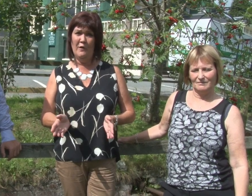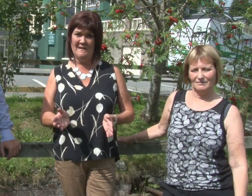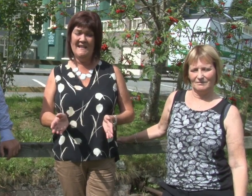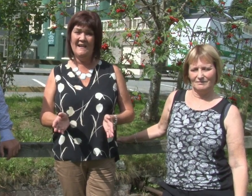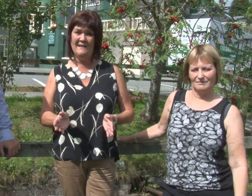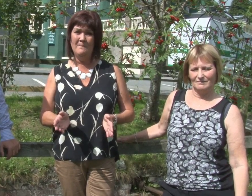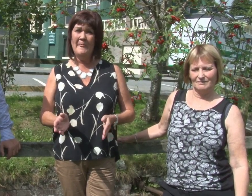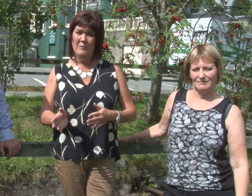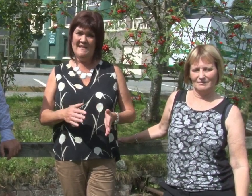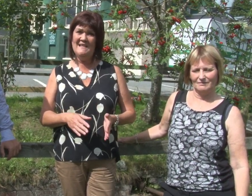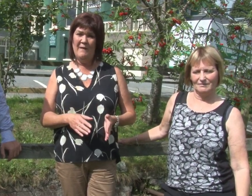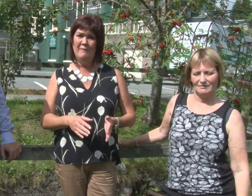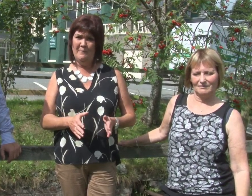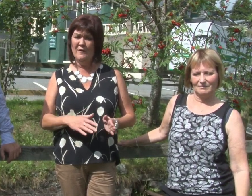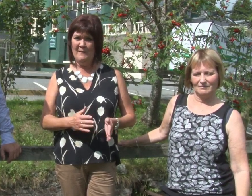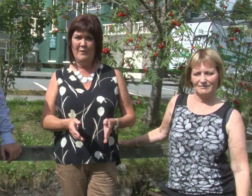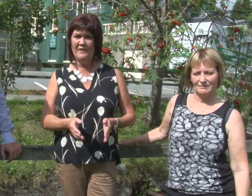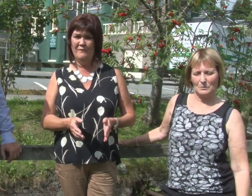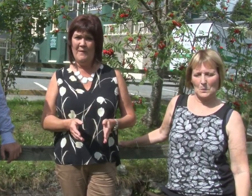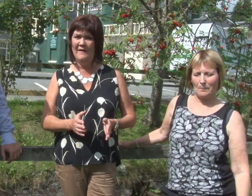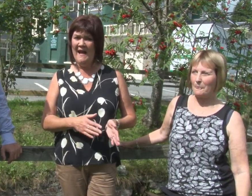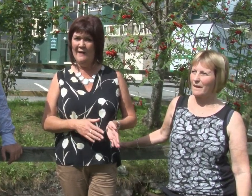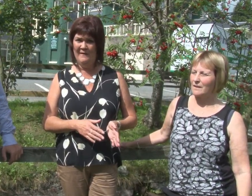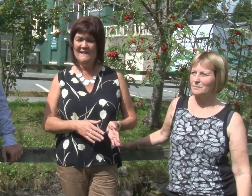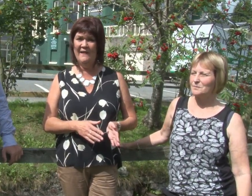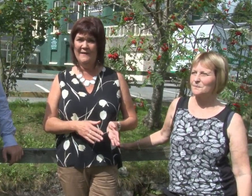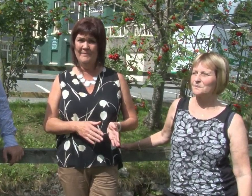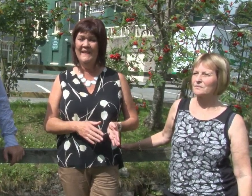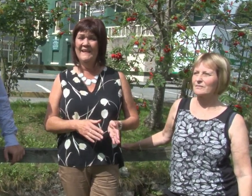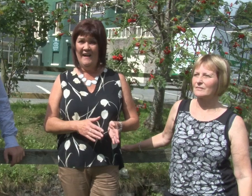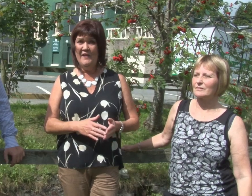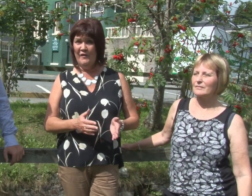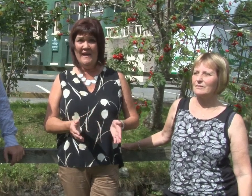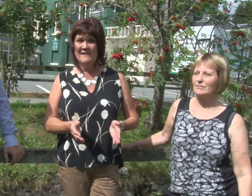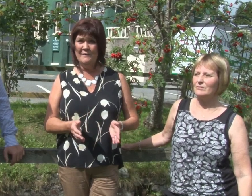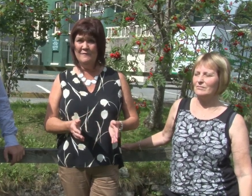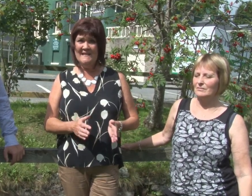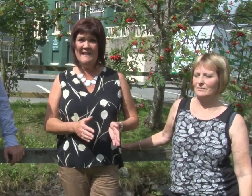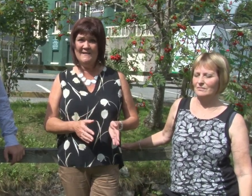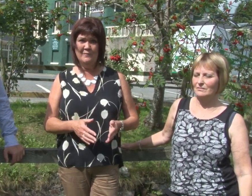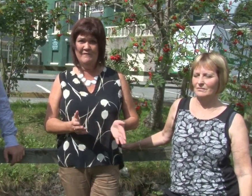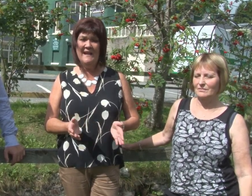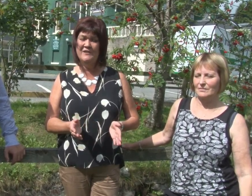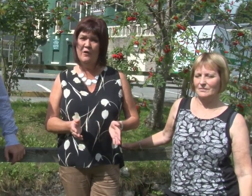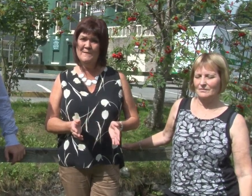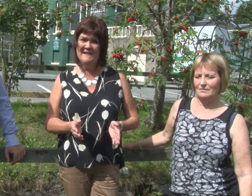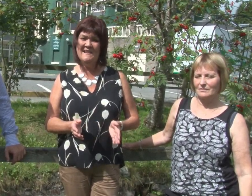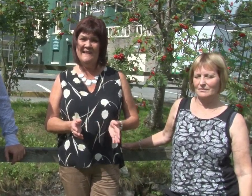a day, whereas this way we can book them for about an hour at a time and they could then do six or even eight jobs in a day.